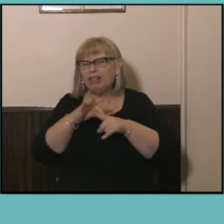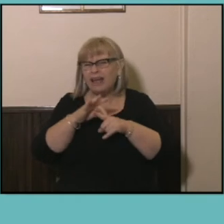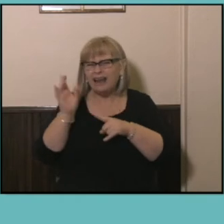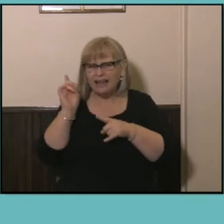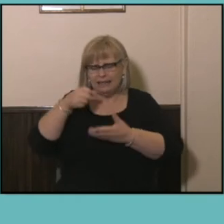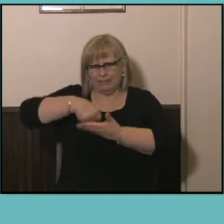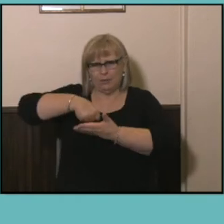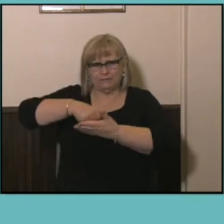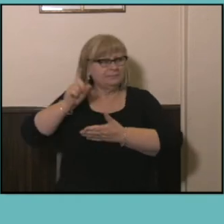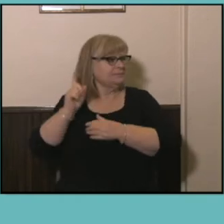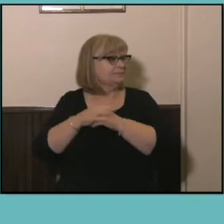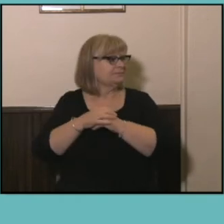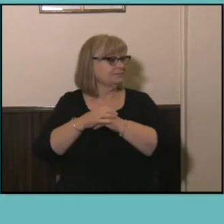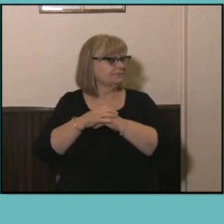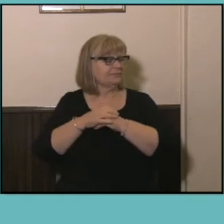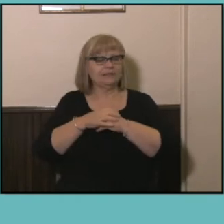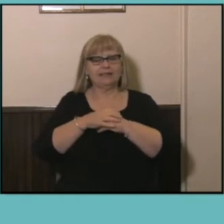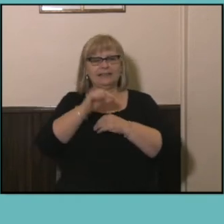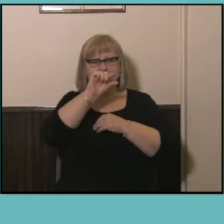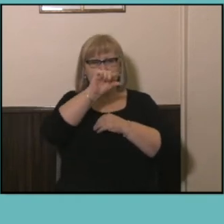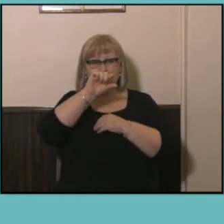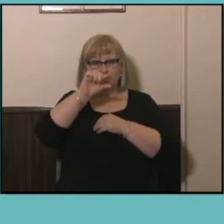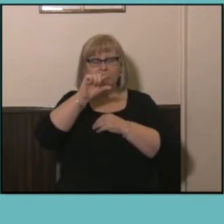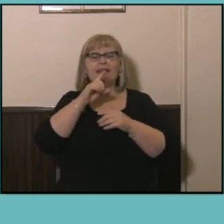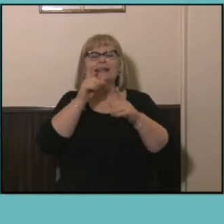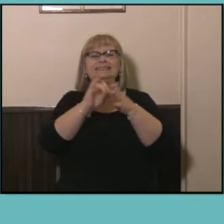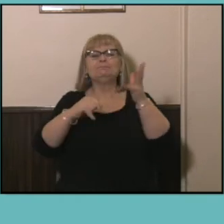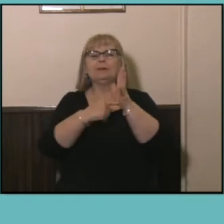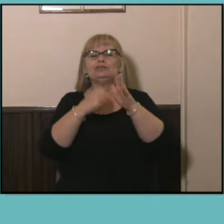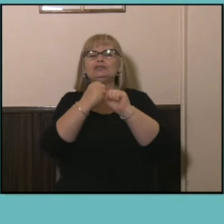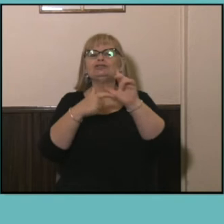bottom there, so what that's showing is postgraduate degree attainment and what